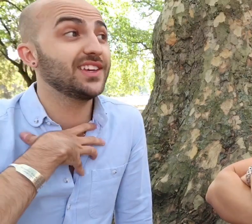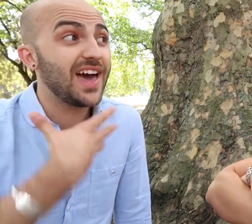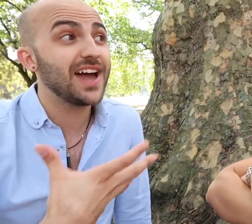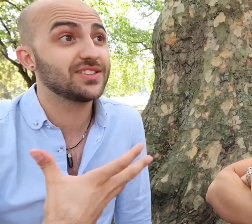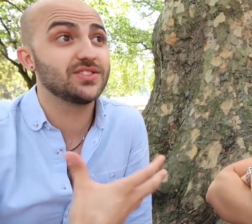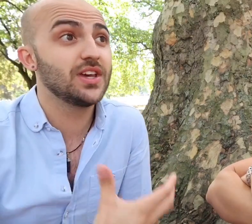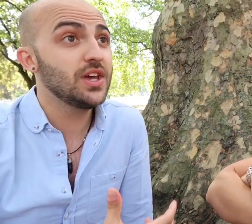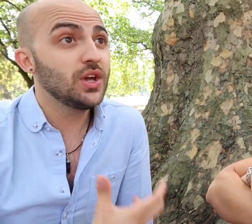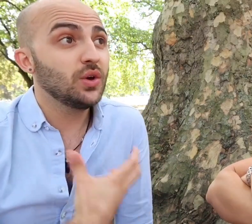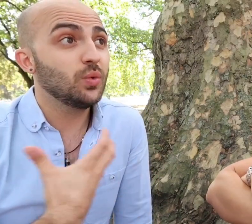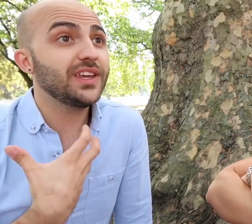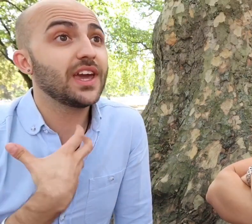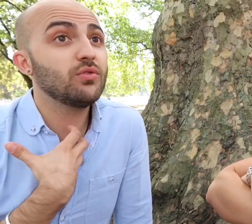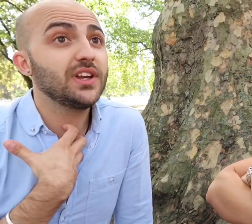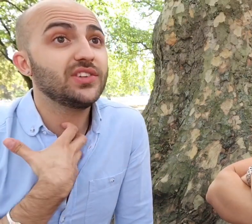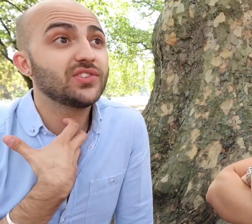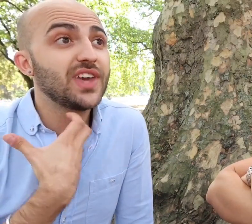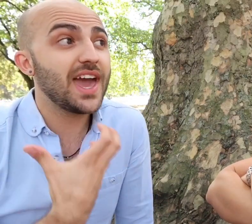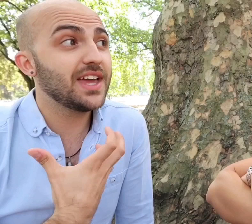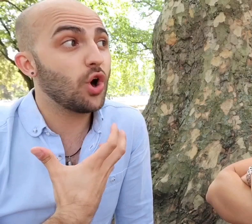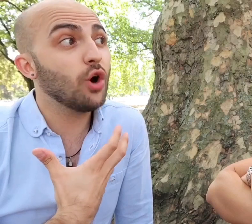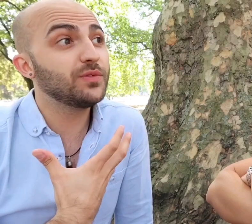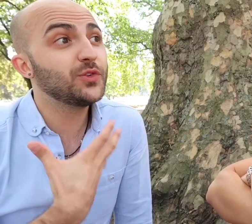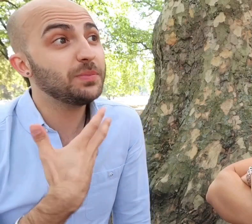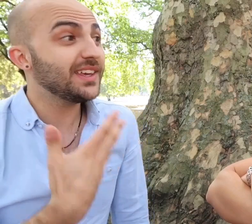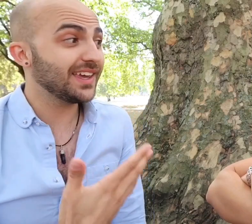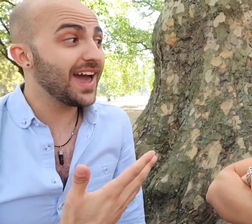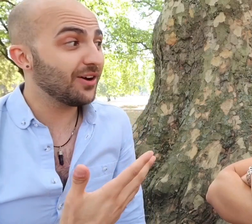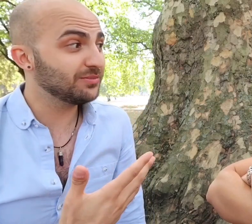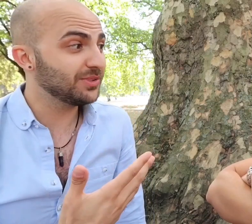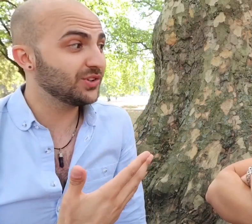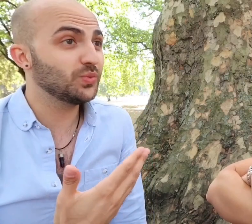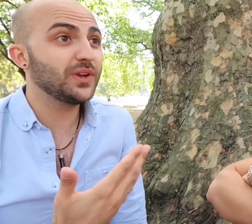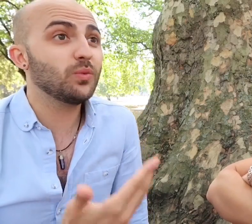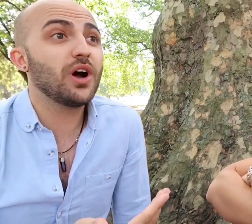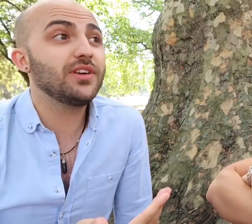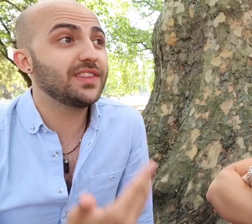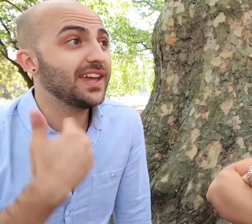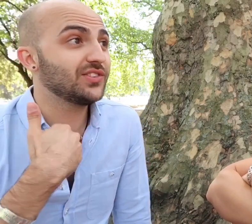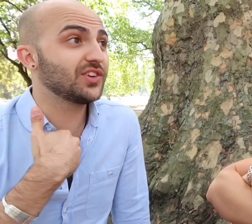think as actors we get really scared of speaking out because we worry that it's